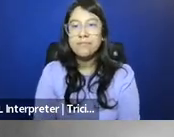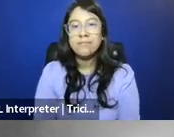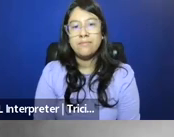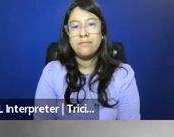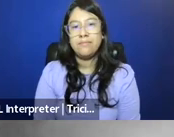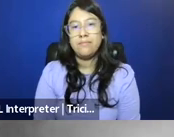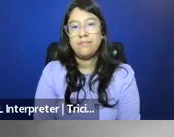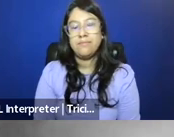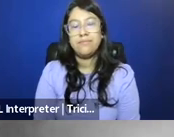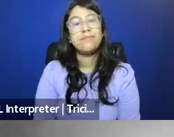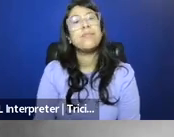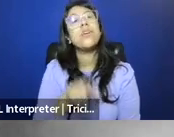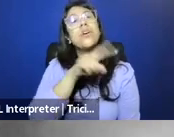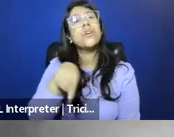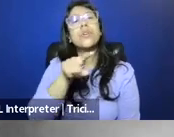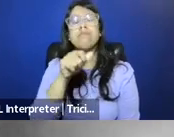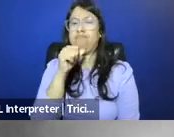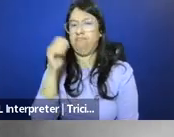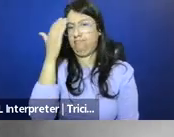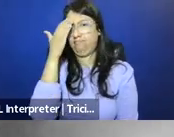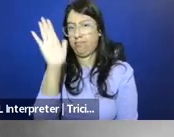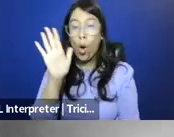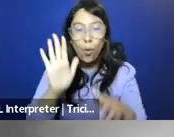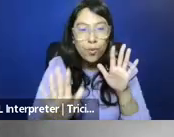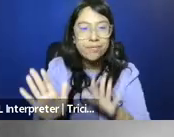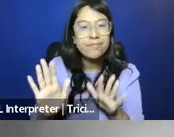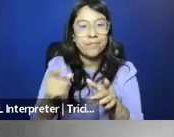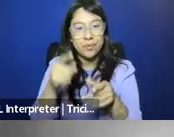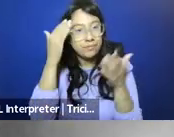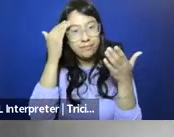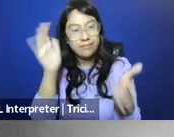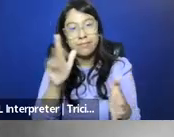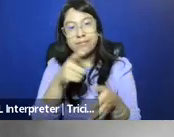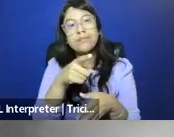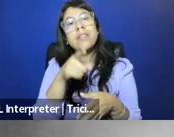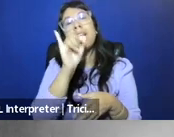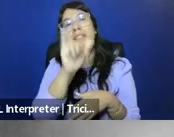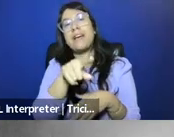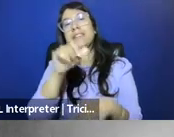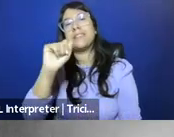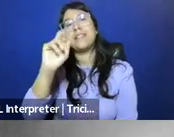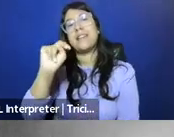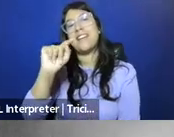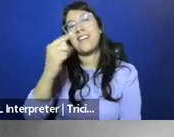So those of you who are unfamiliar, oh, this is Anthony Comstock,